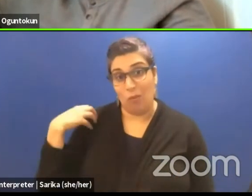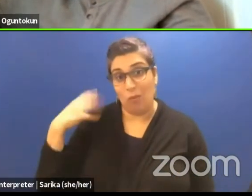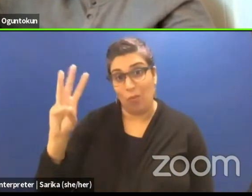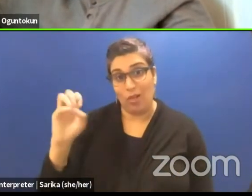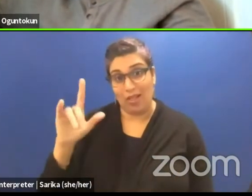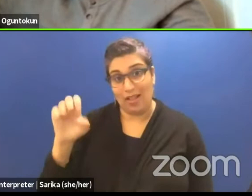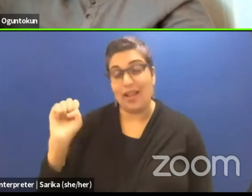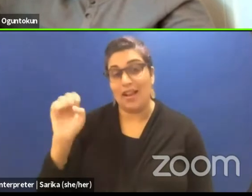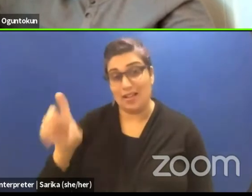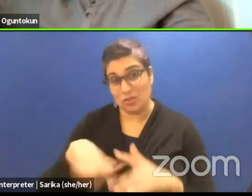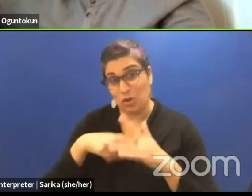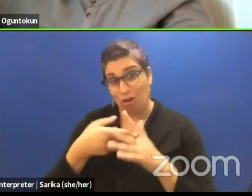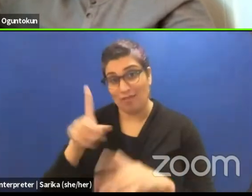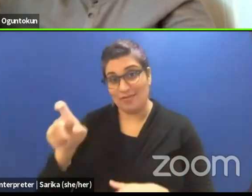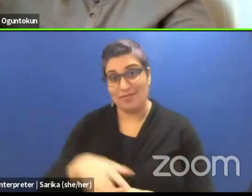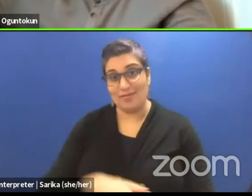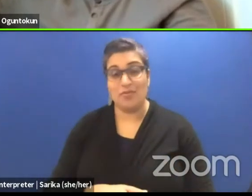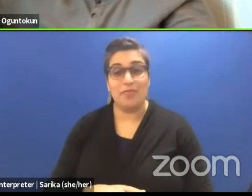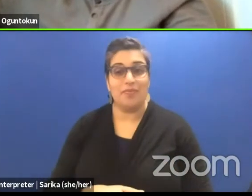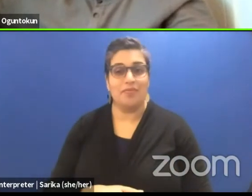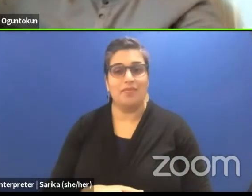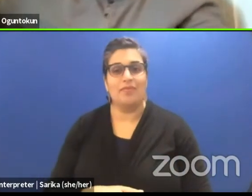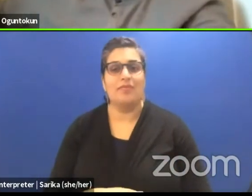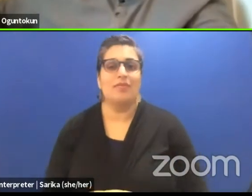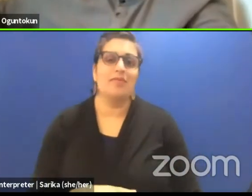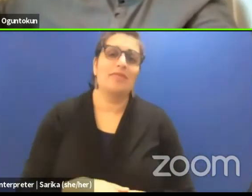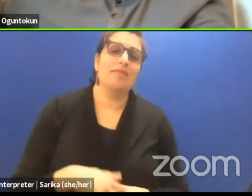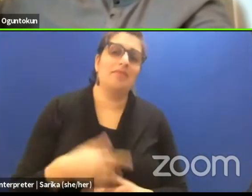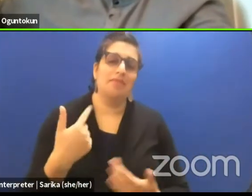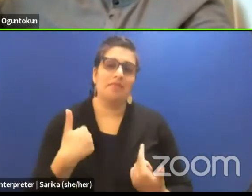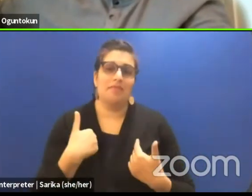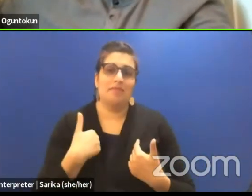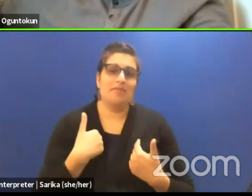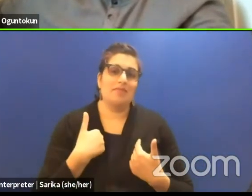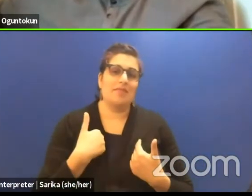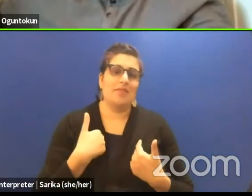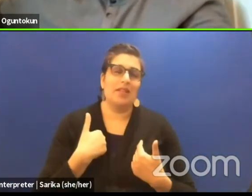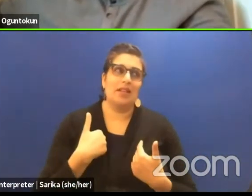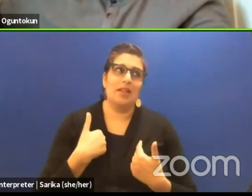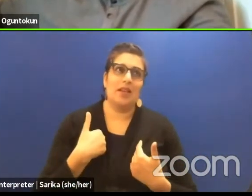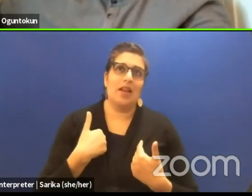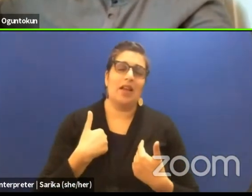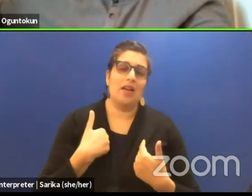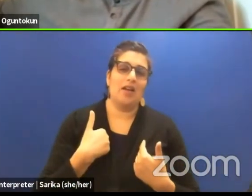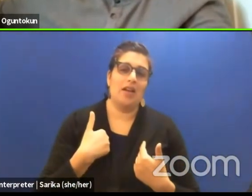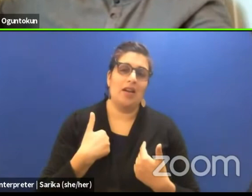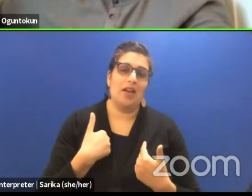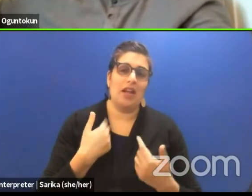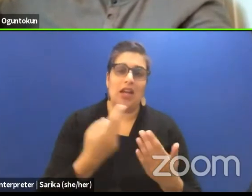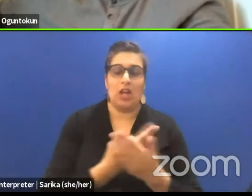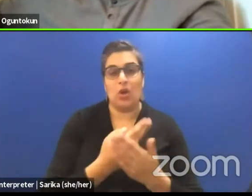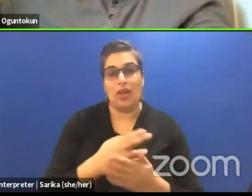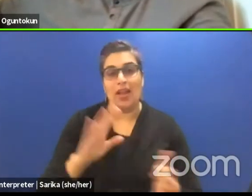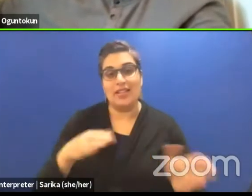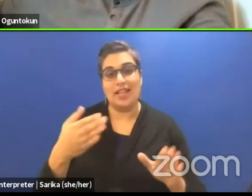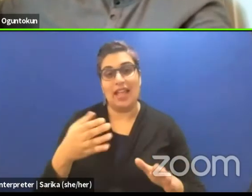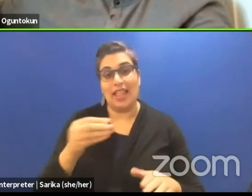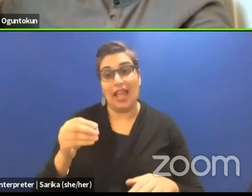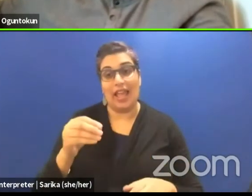Okay, I could use a play, I could use, "Death and the King's Horseman," as an example again.